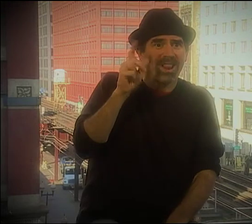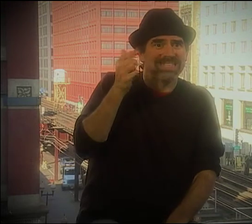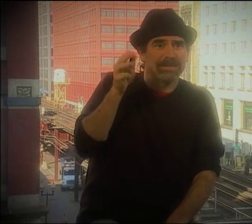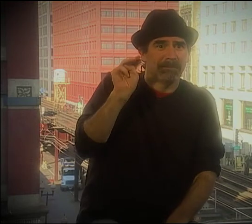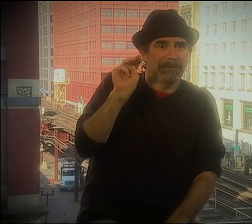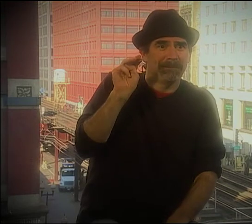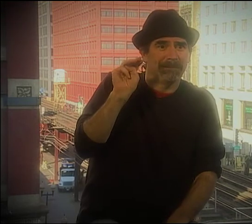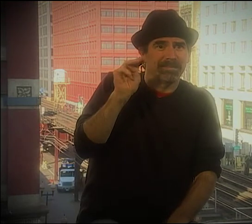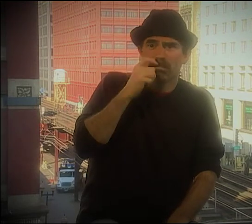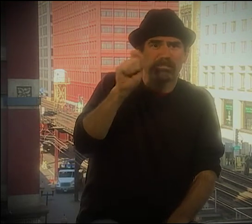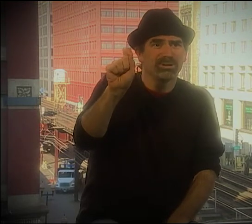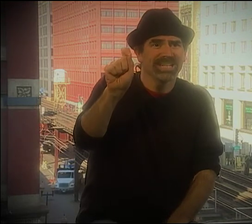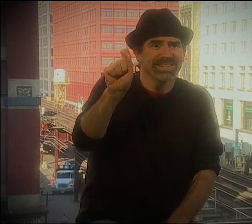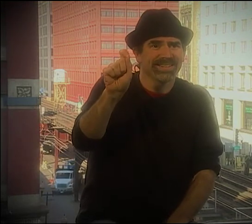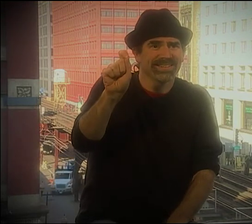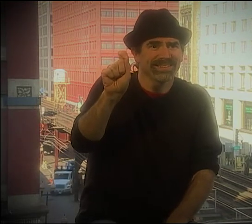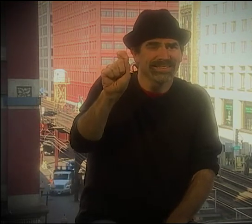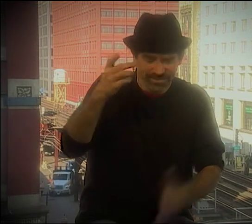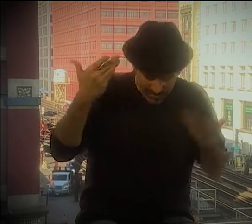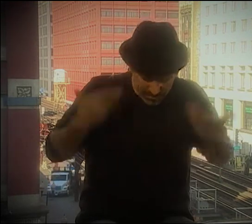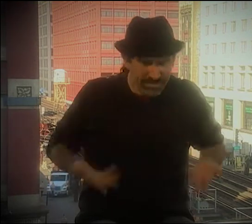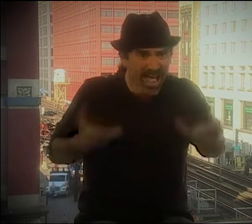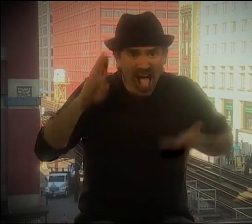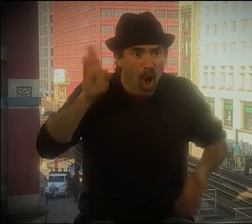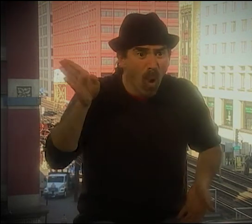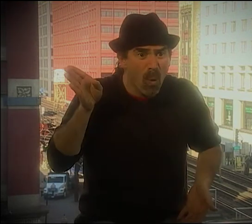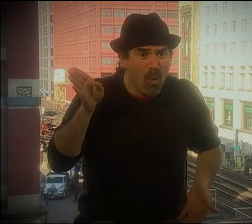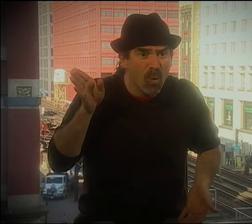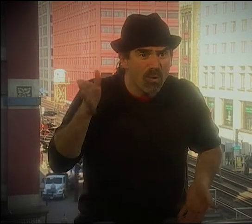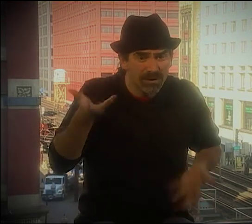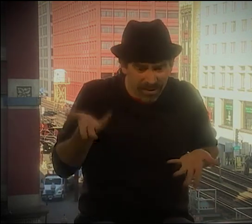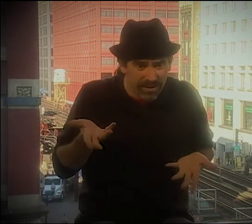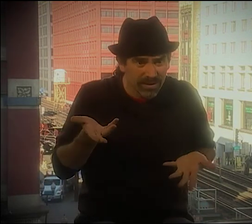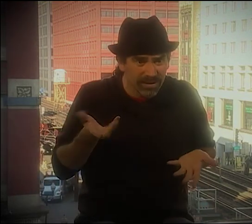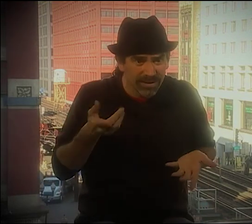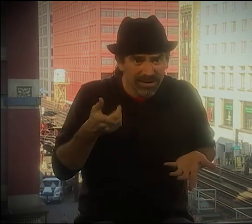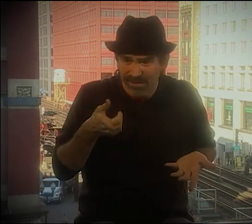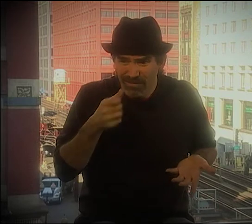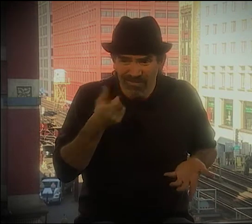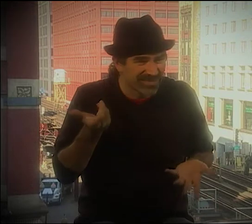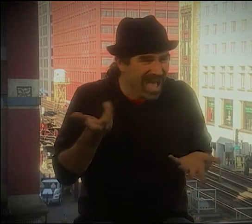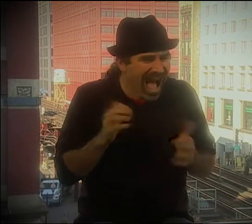WHY DO I NOT?" IT'S BECAUSE IT'S NOT FOR HEARING PEOPLE ANYWAY. I JUST WANT TO SAY, "HERE I AM.